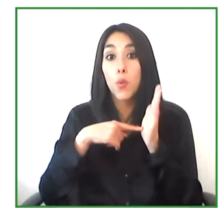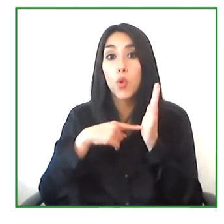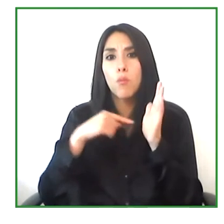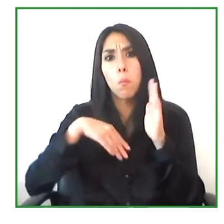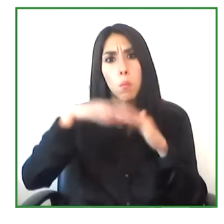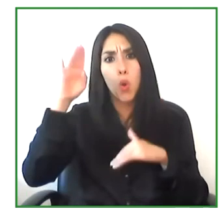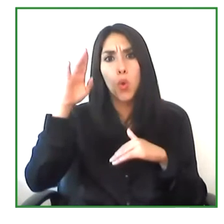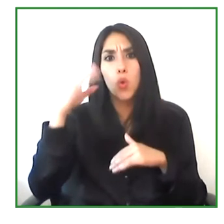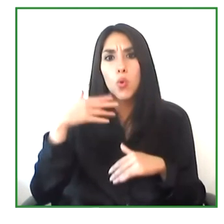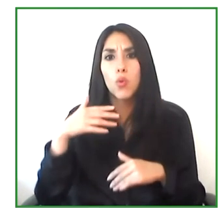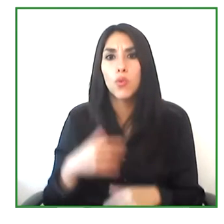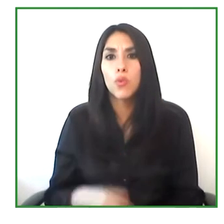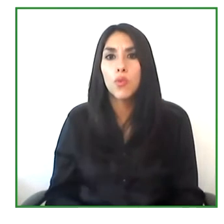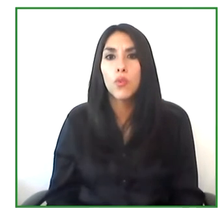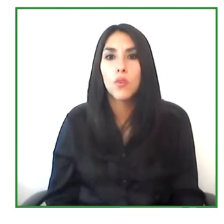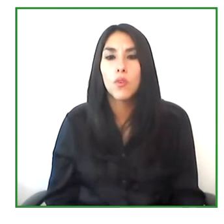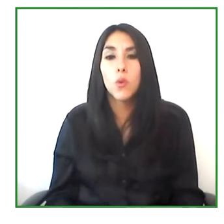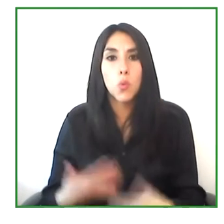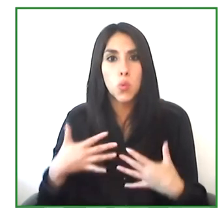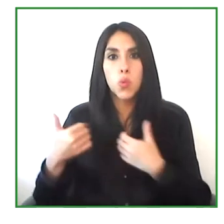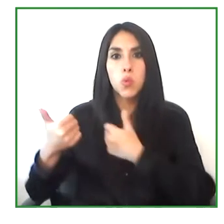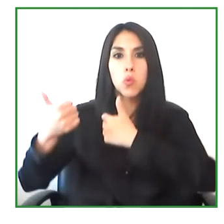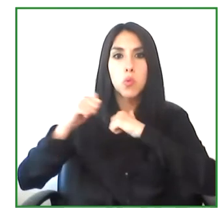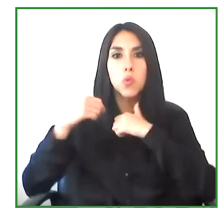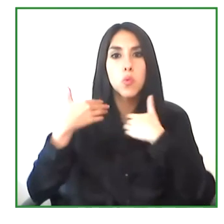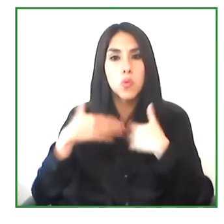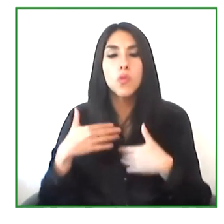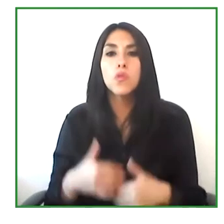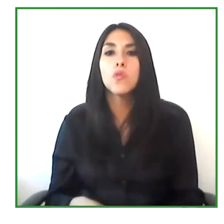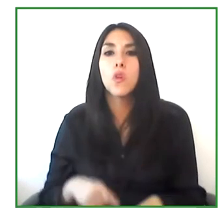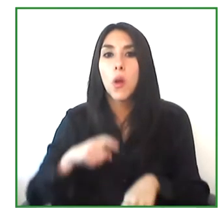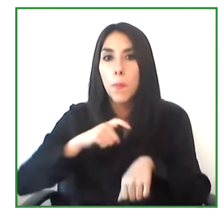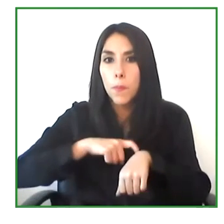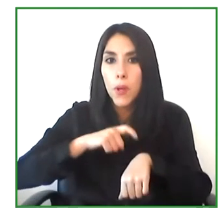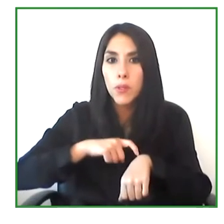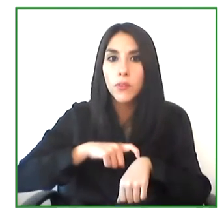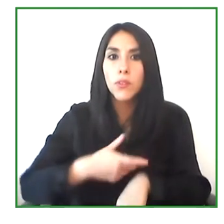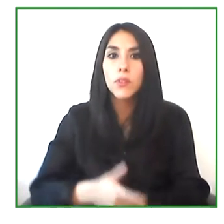We face certain time constraints because it is a pilot project.